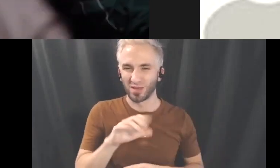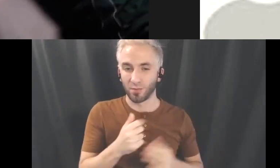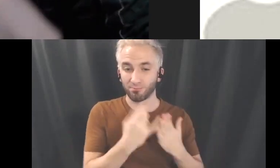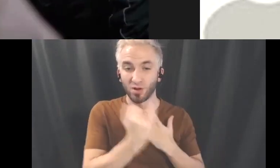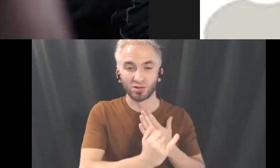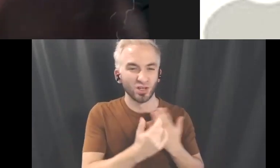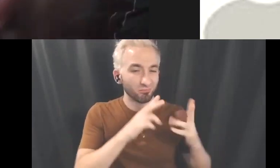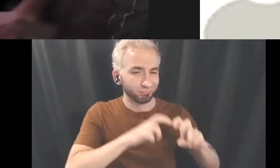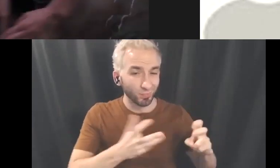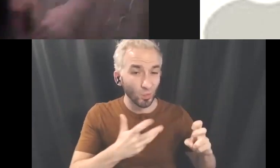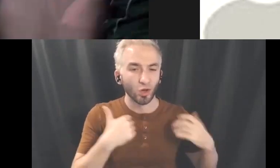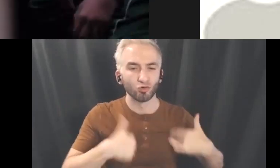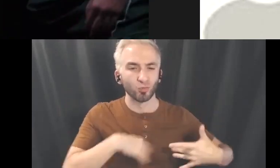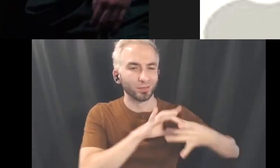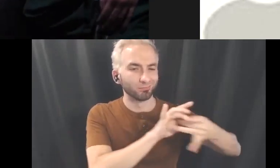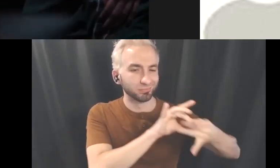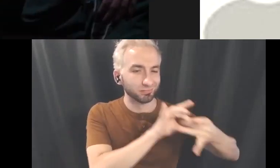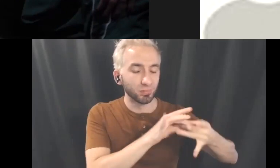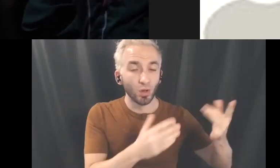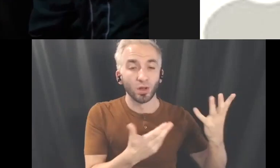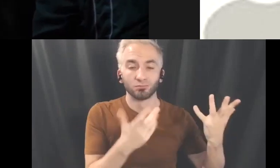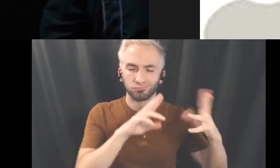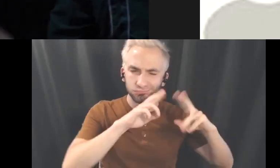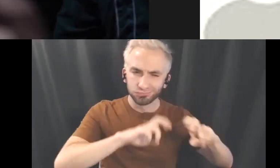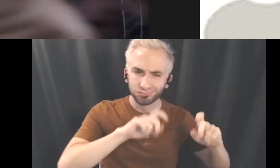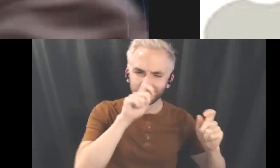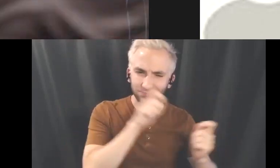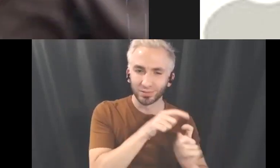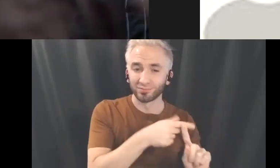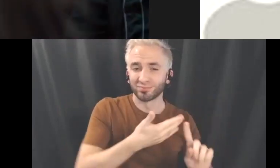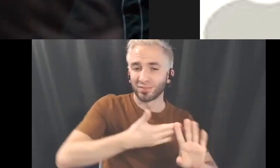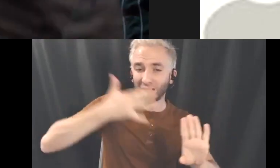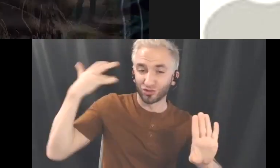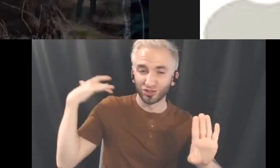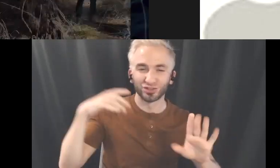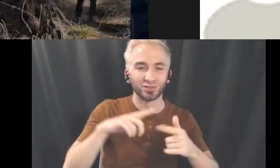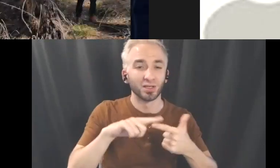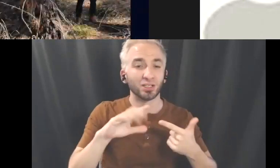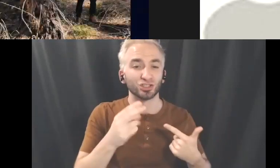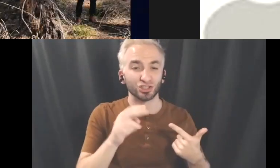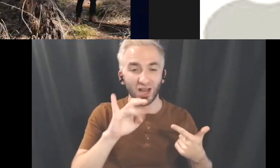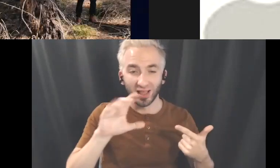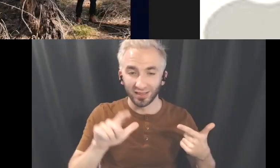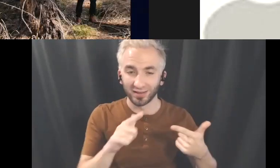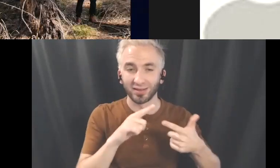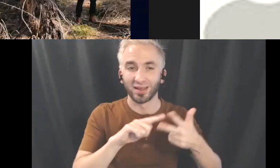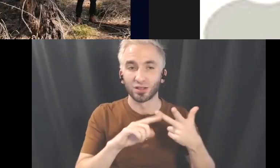potentials through ancestral rituals, energetic practice channeling, and somatic sensation research.